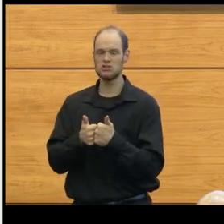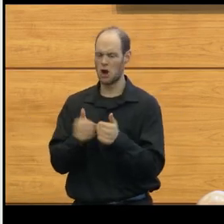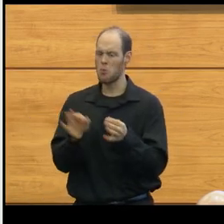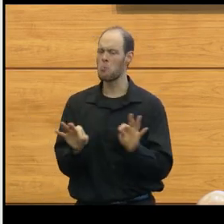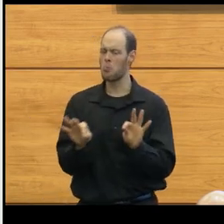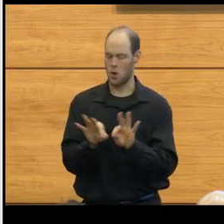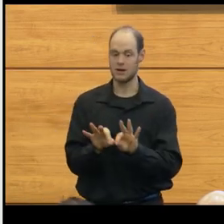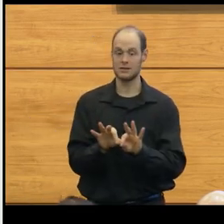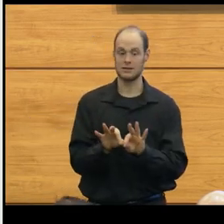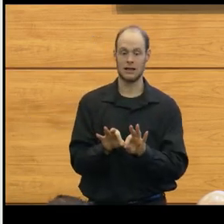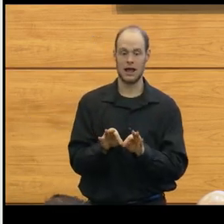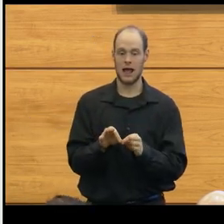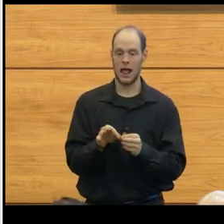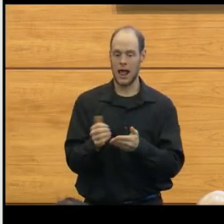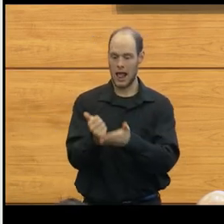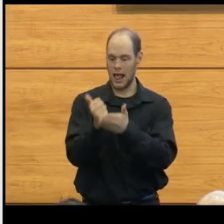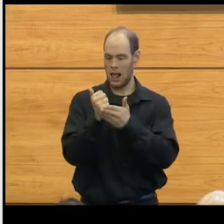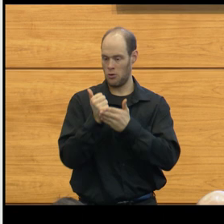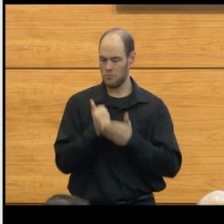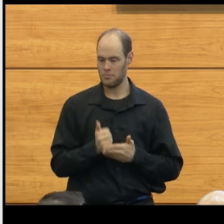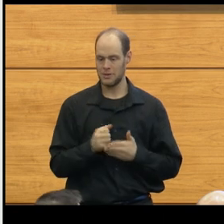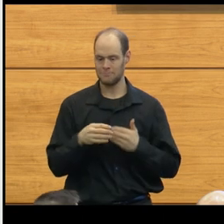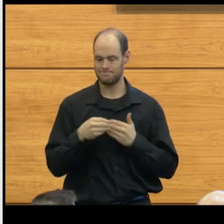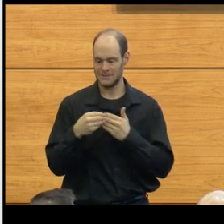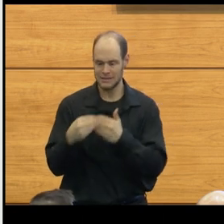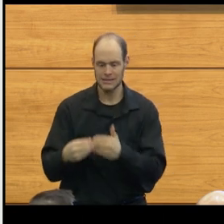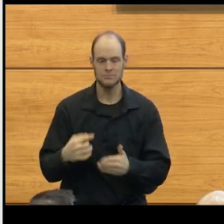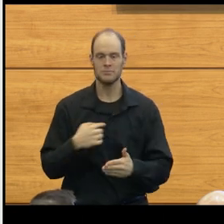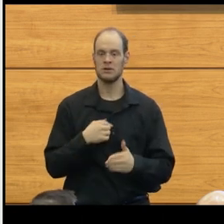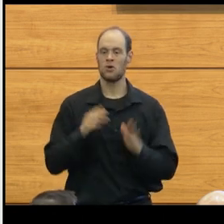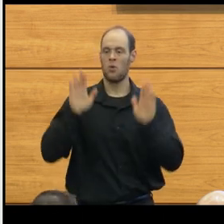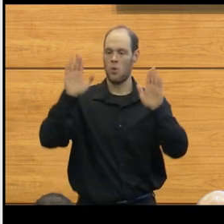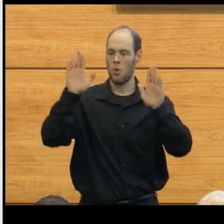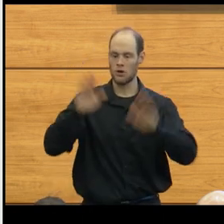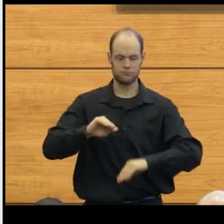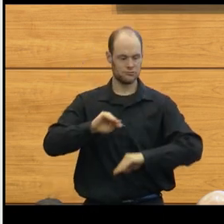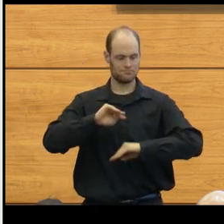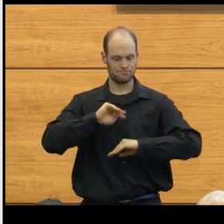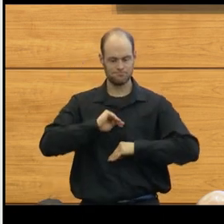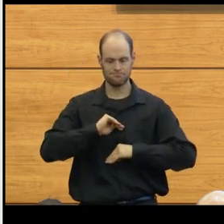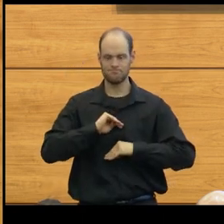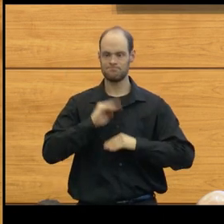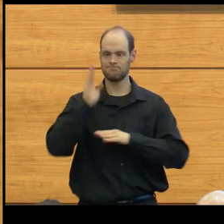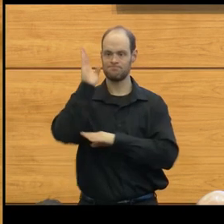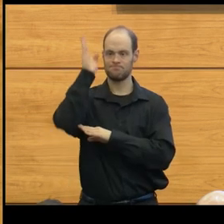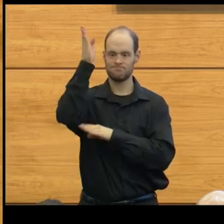They've guided me, at least, in a career which has been extraordinarily fulfilling and continues,